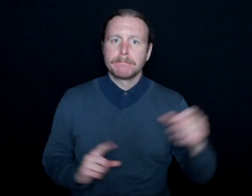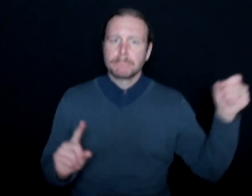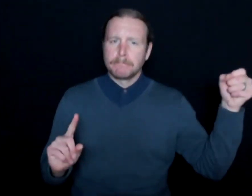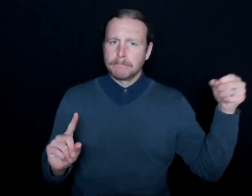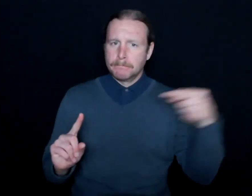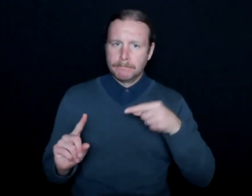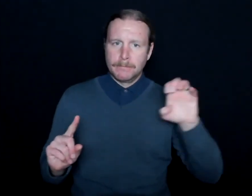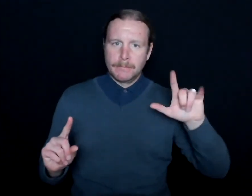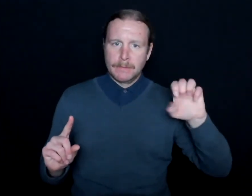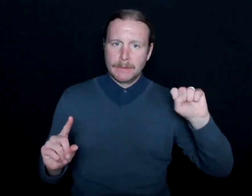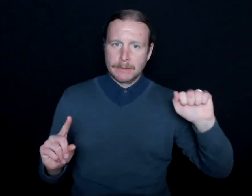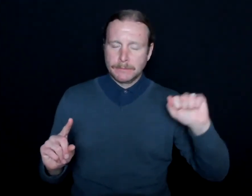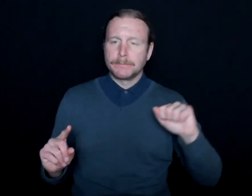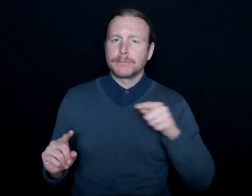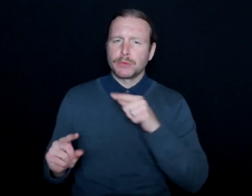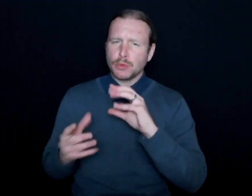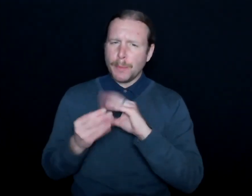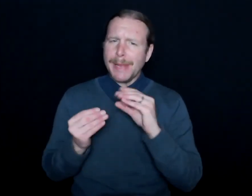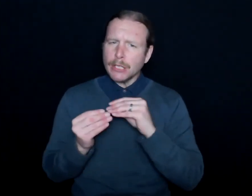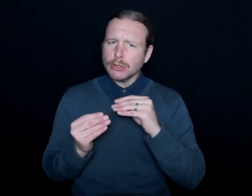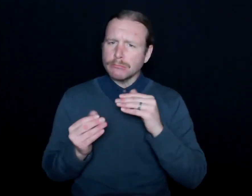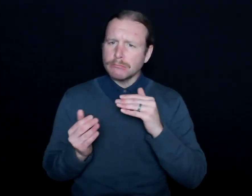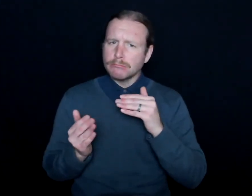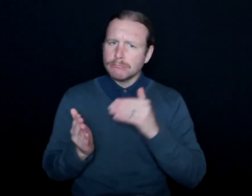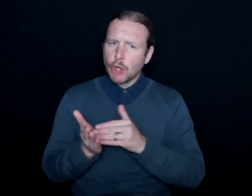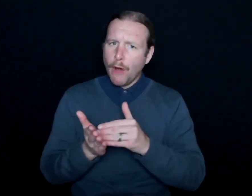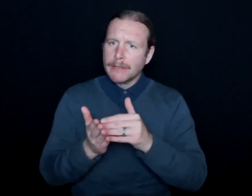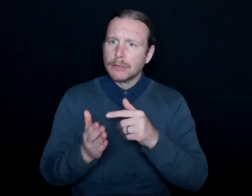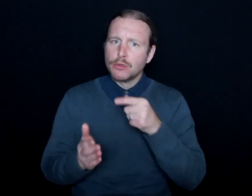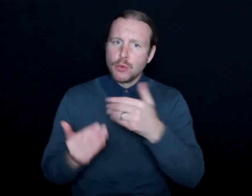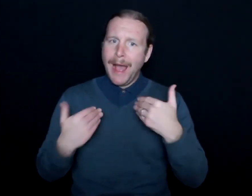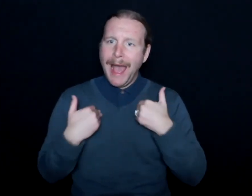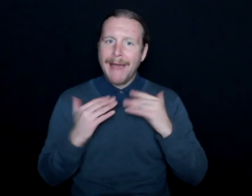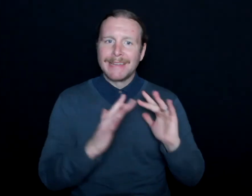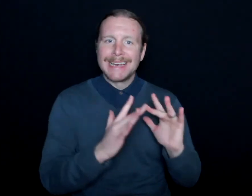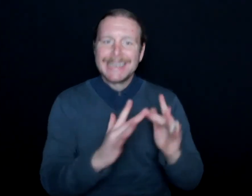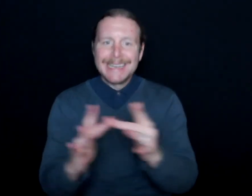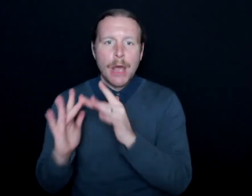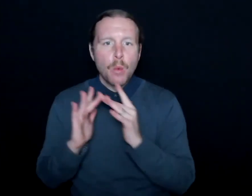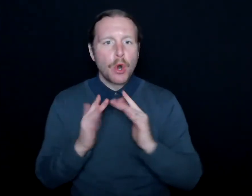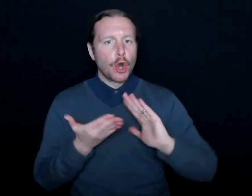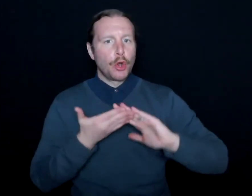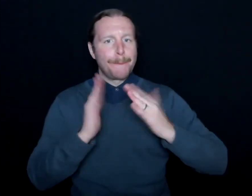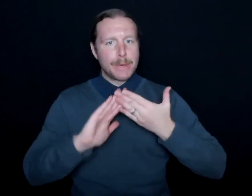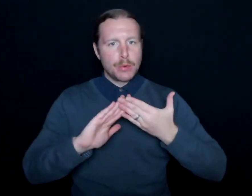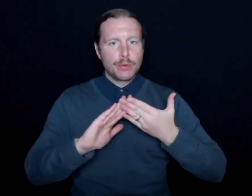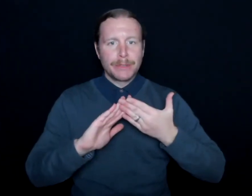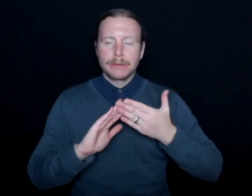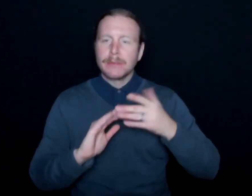You mentioned this a couple of times, that you have a network or community of deaf individuals